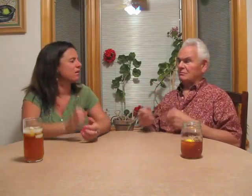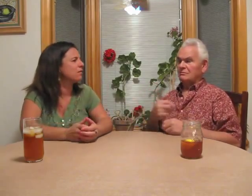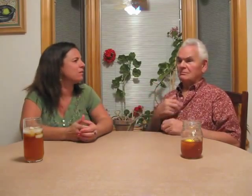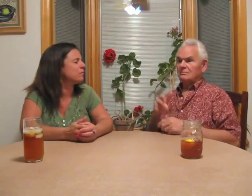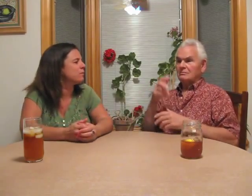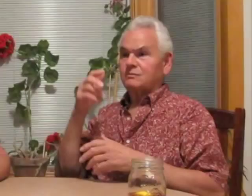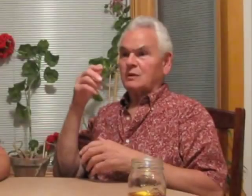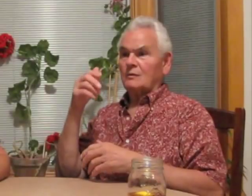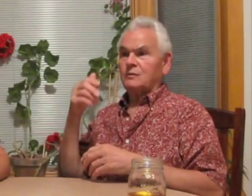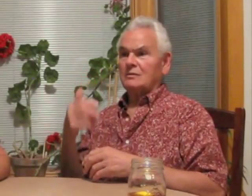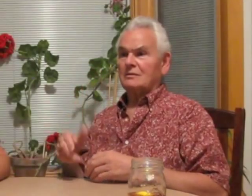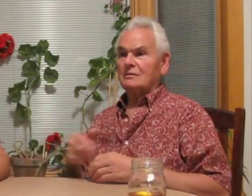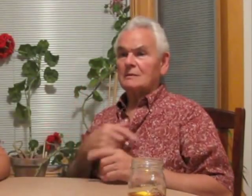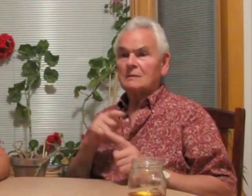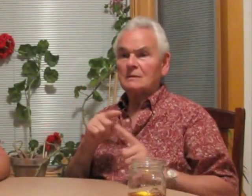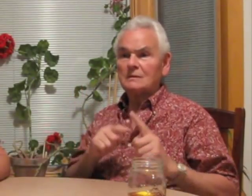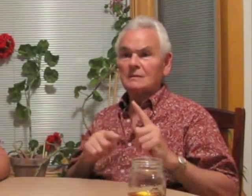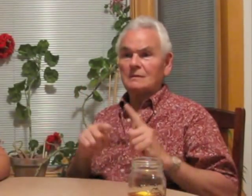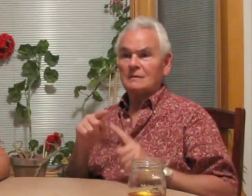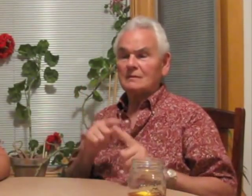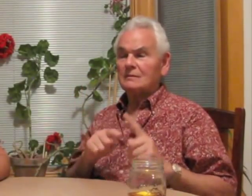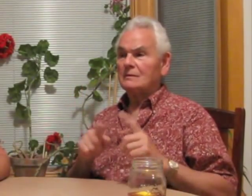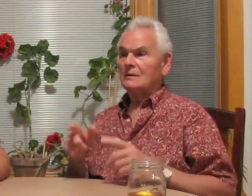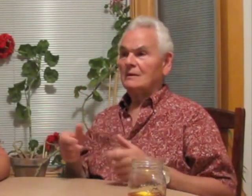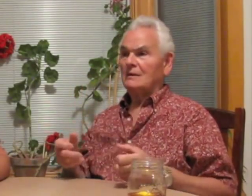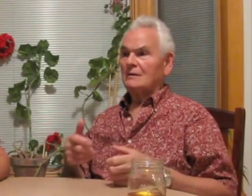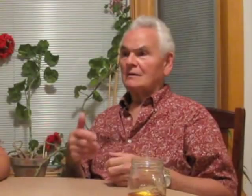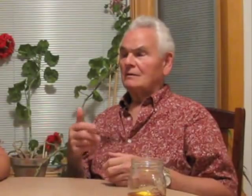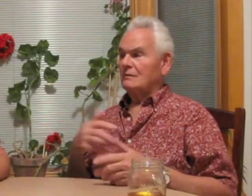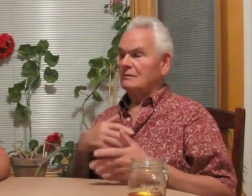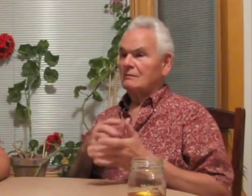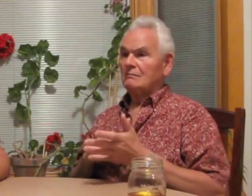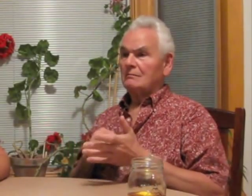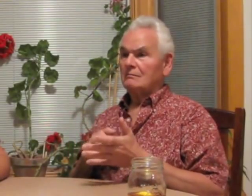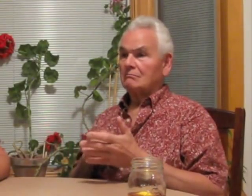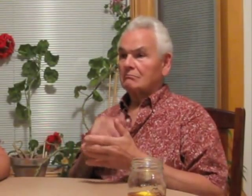It was so fast at Fanwood! Whoa! I was used to sign word for word and they were quick. I learned and learned and realized I was so behind.